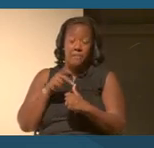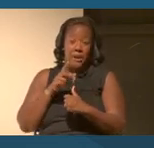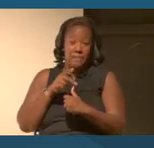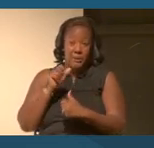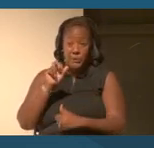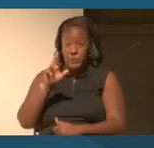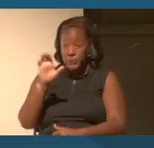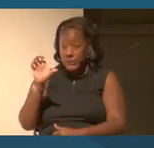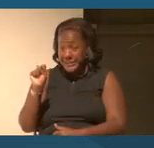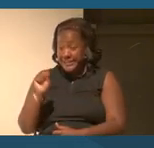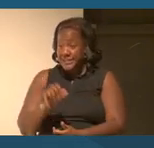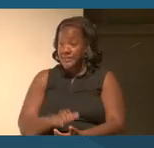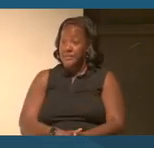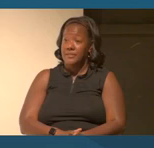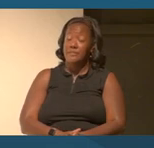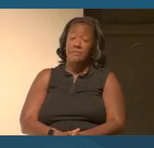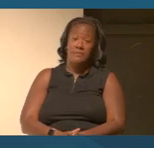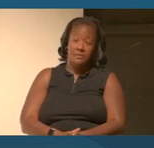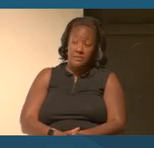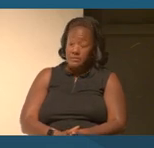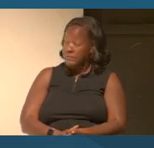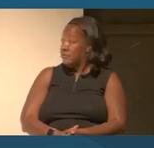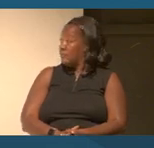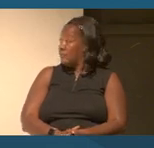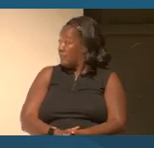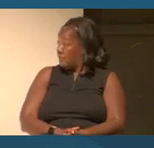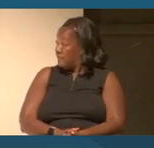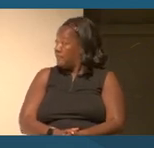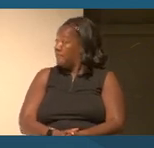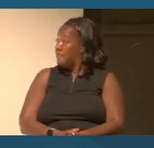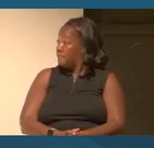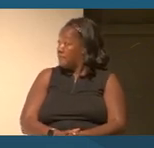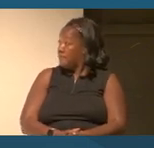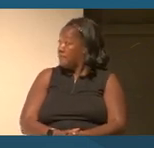Of getting you know, kind of they were flashed beautifully before our eyes, but you could